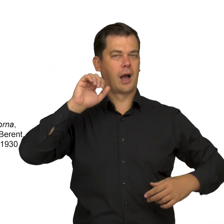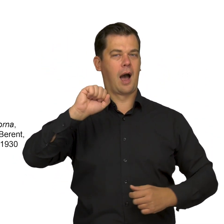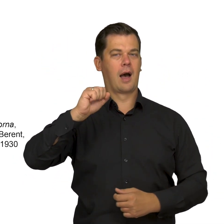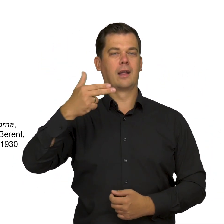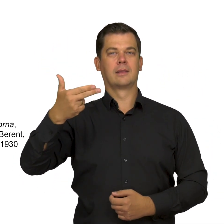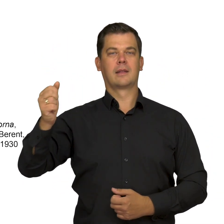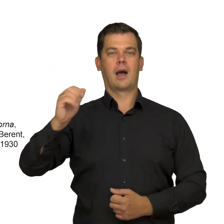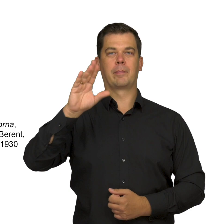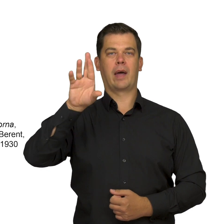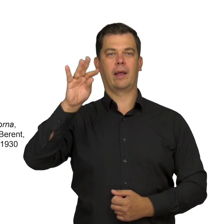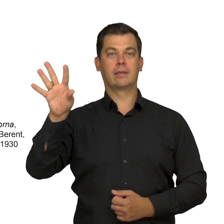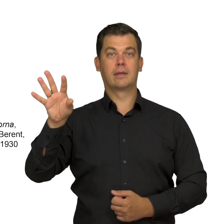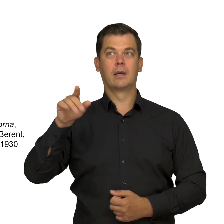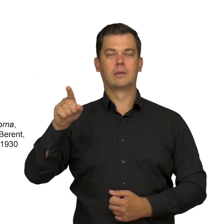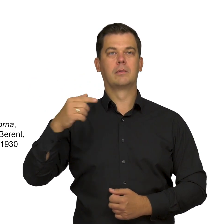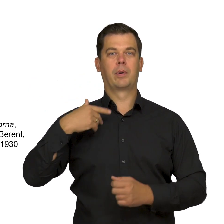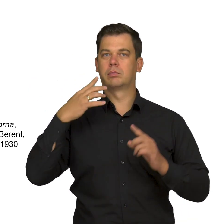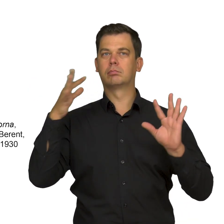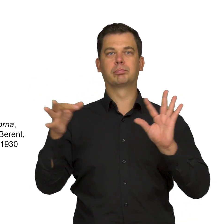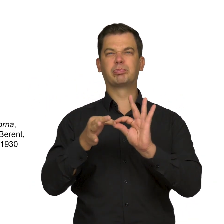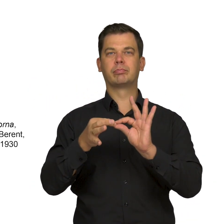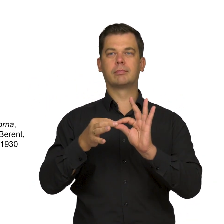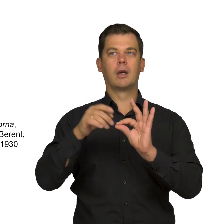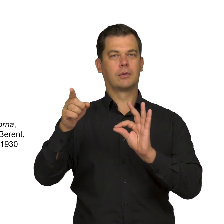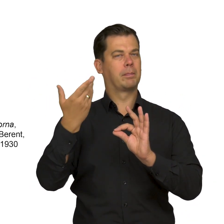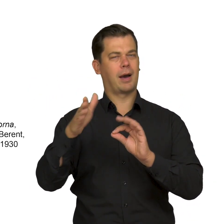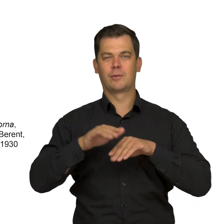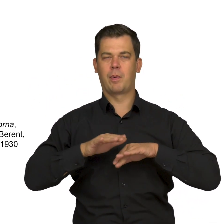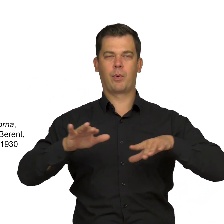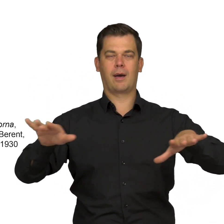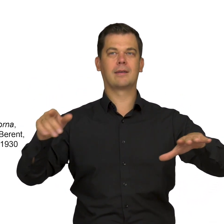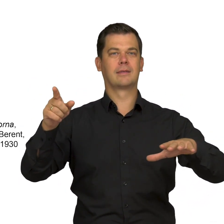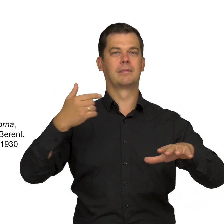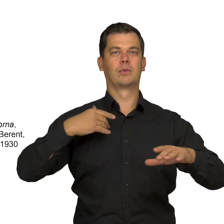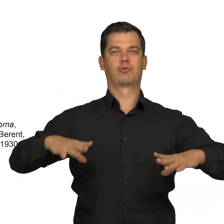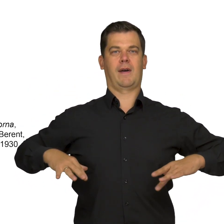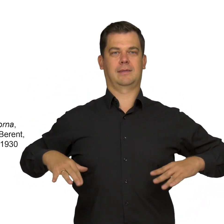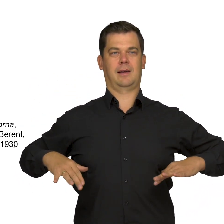the Polish-Swiss painter alludes to motifs that were very popular in Swiss art